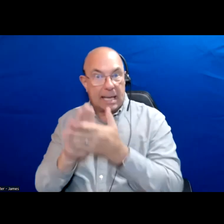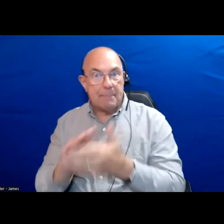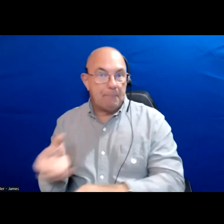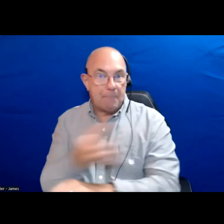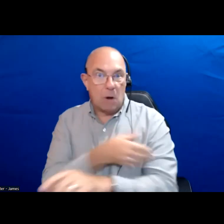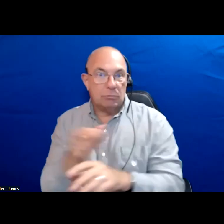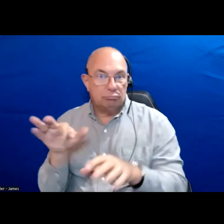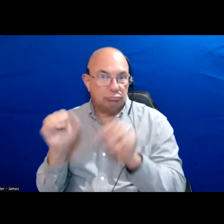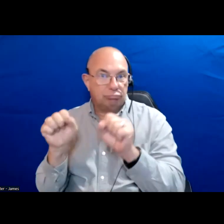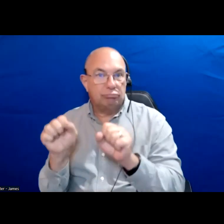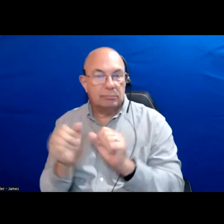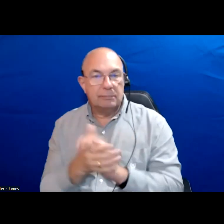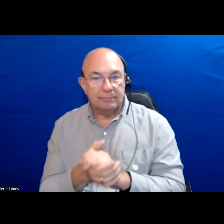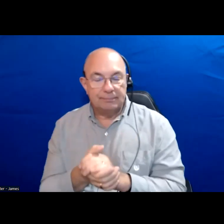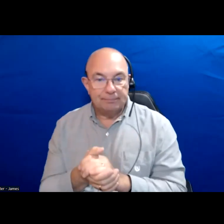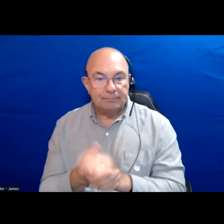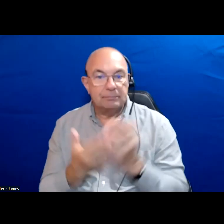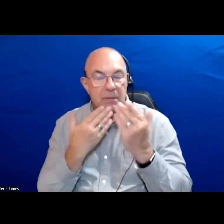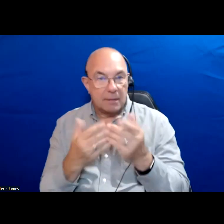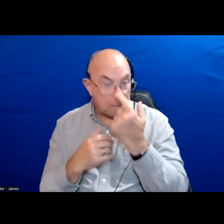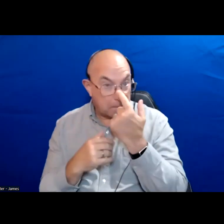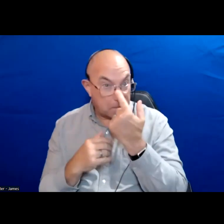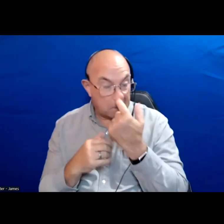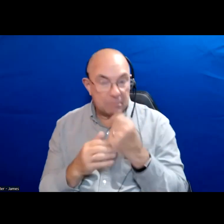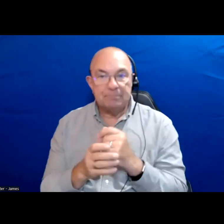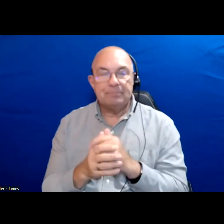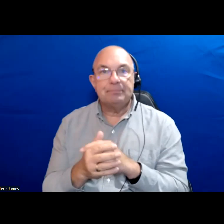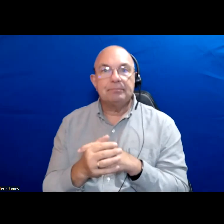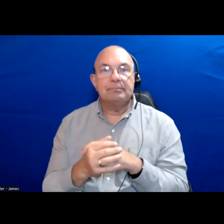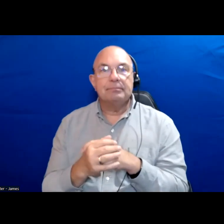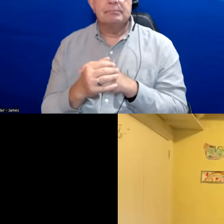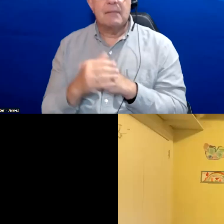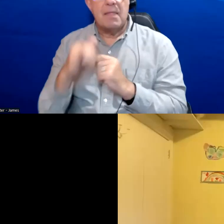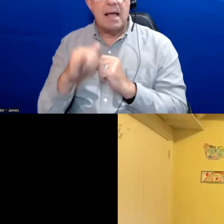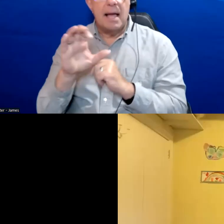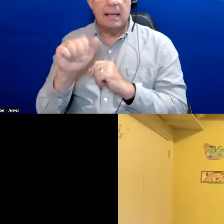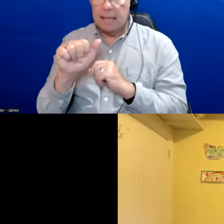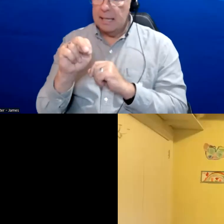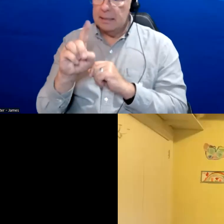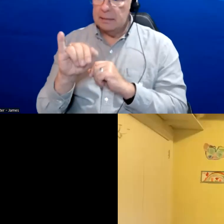That's great, thanks Inori another plug for the locals candidate tracker which is such an excellent resource.